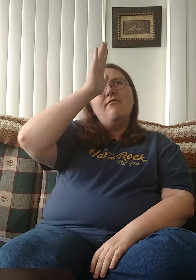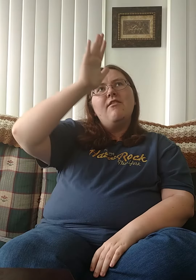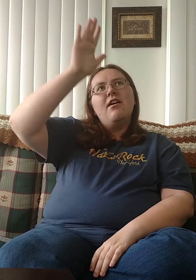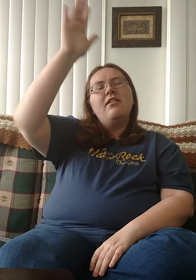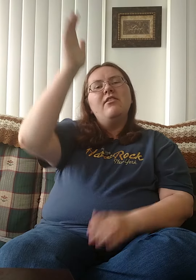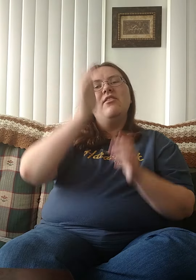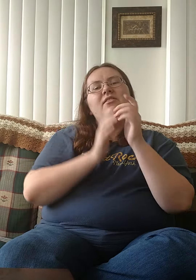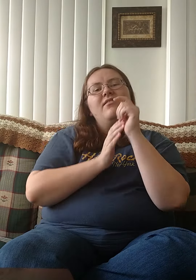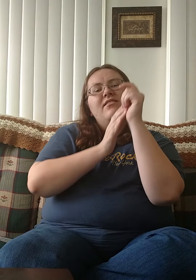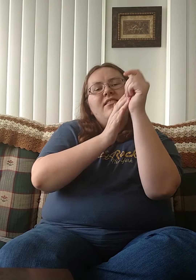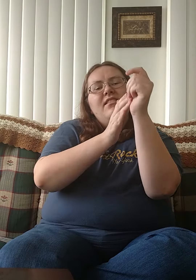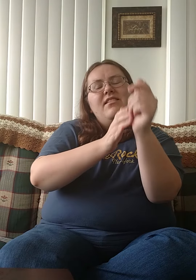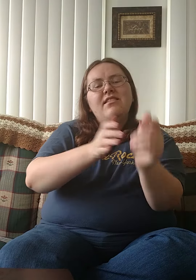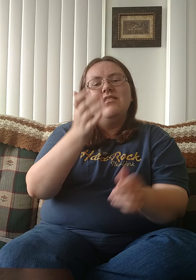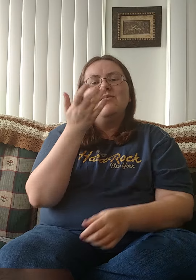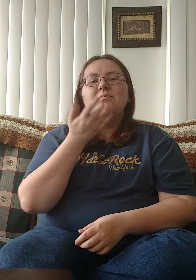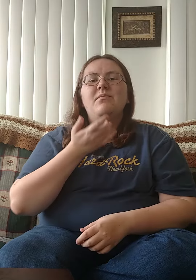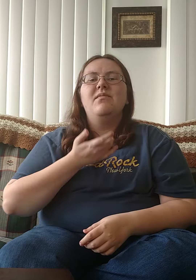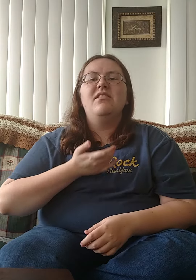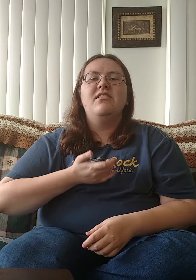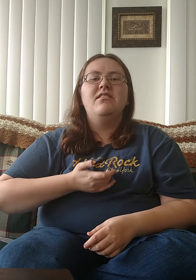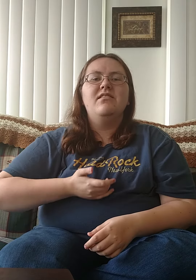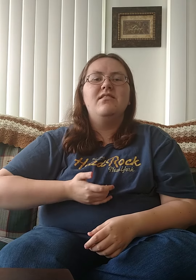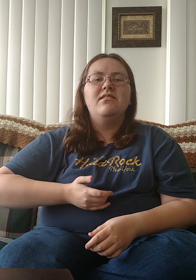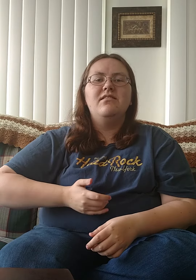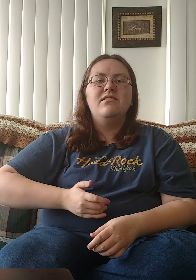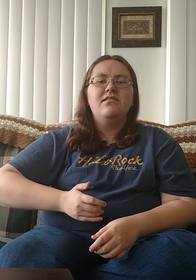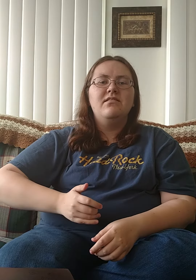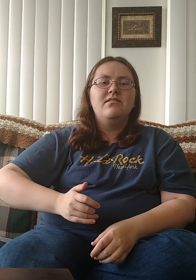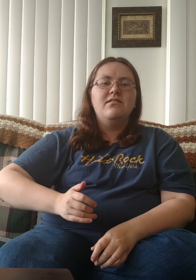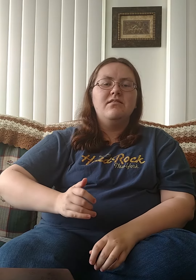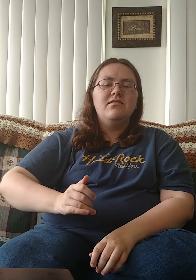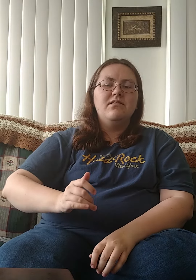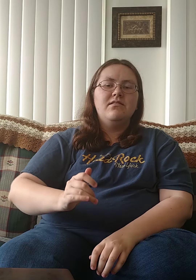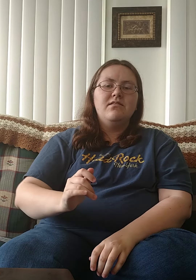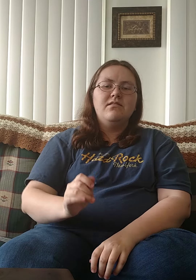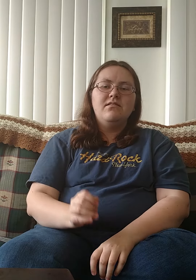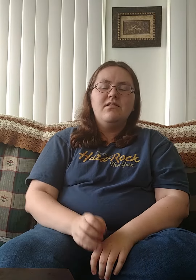Father, lead me